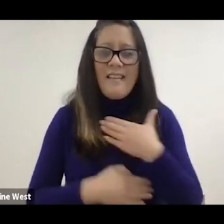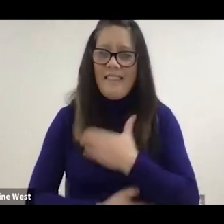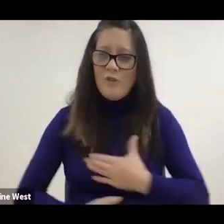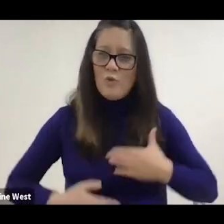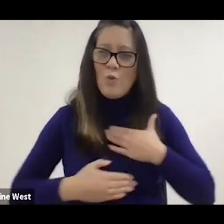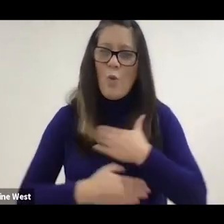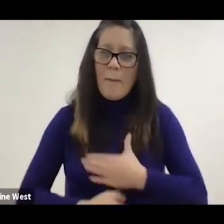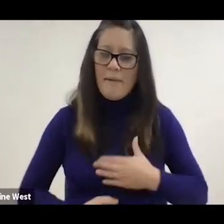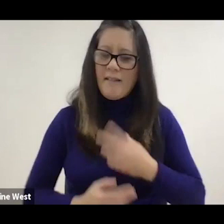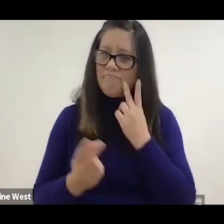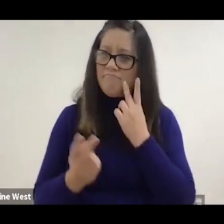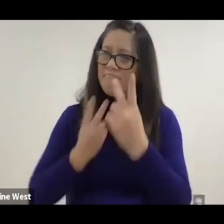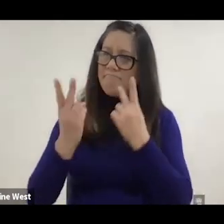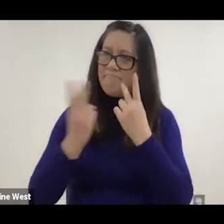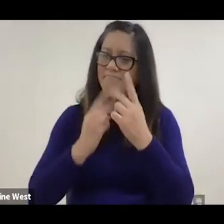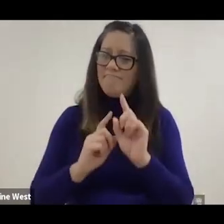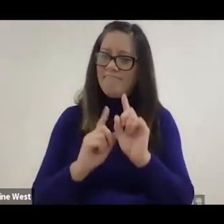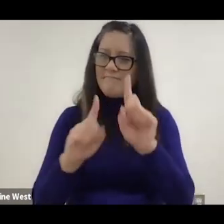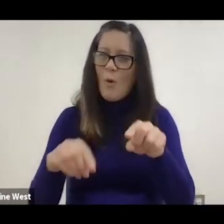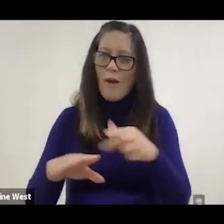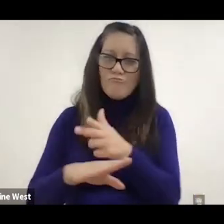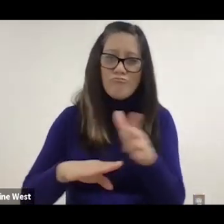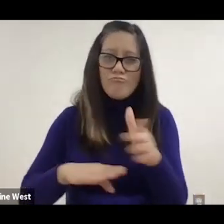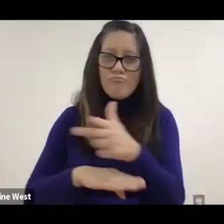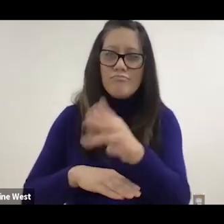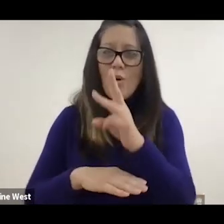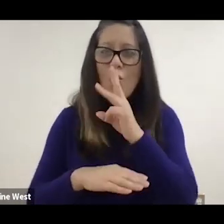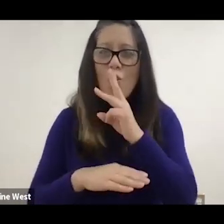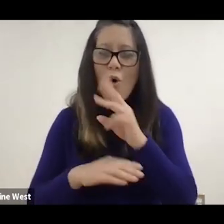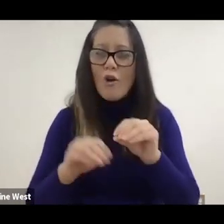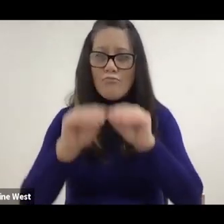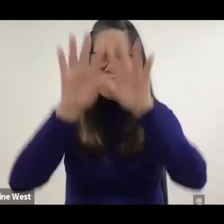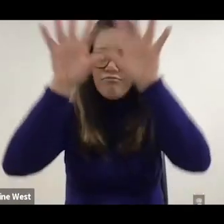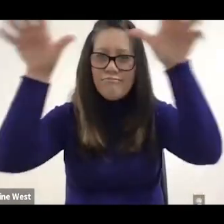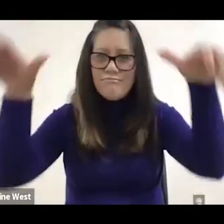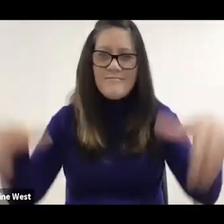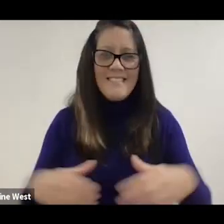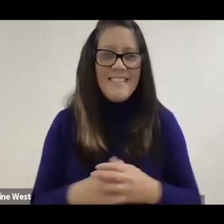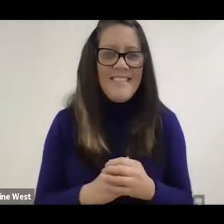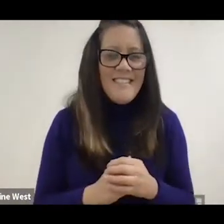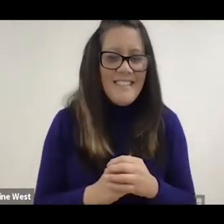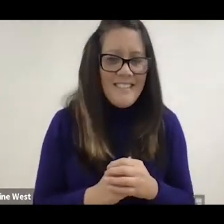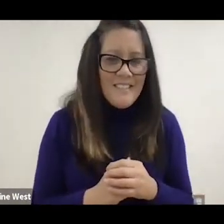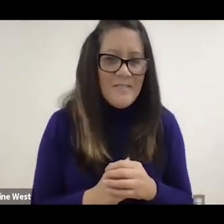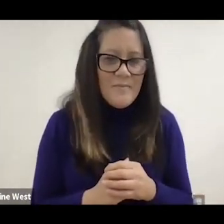The enjoyment that he got out of going through the sprinklers in the water. He wants to be